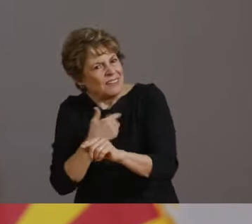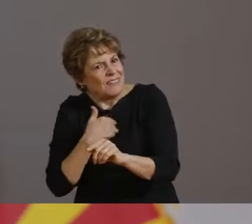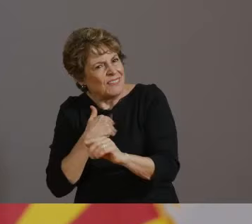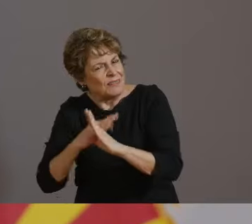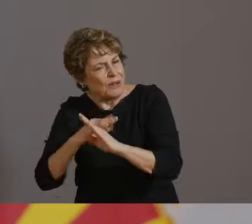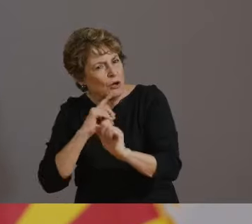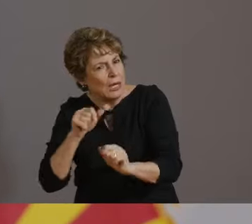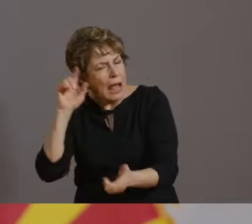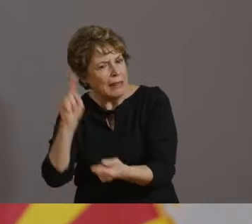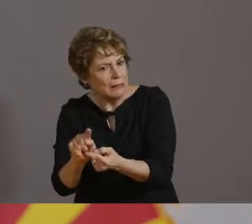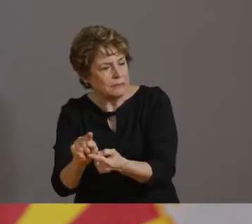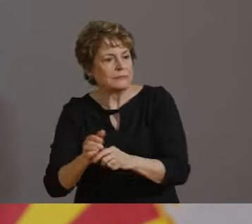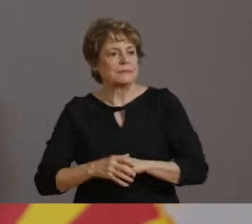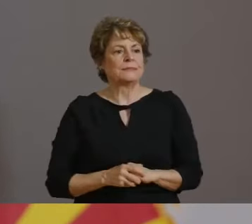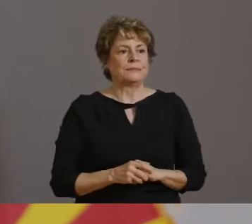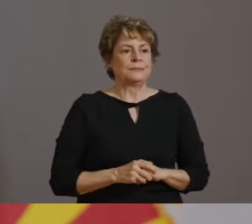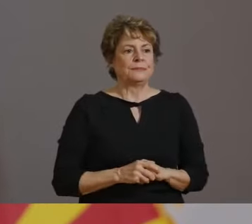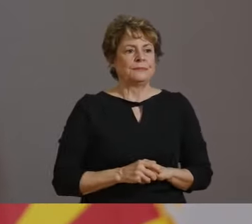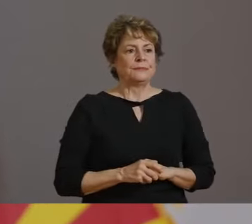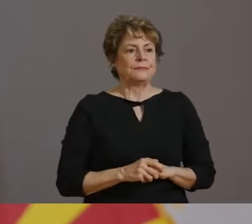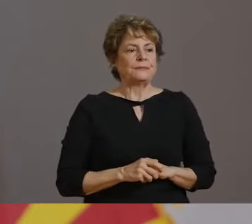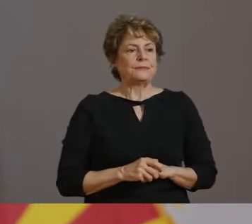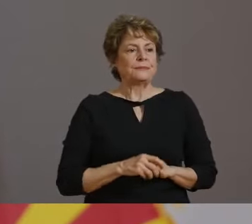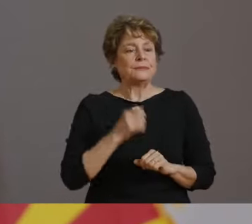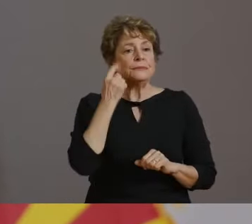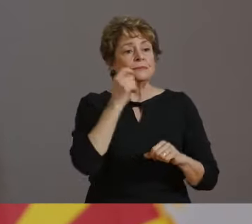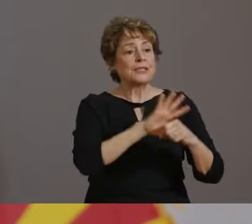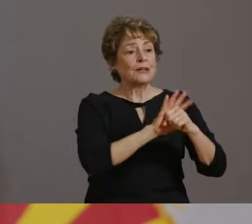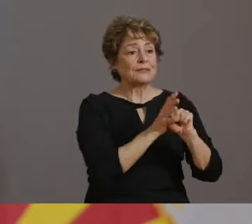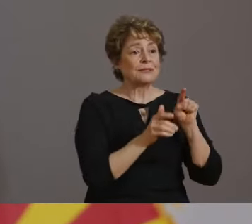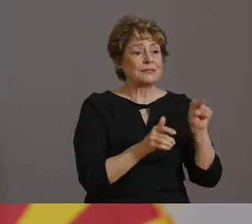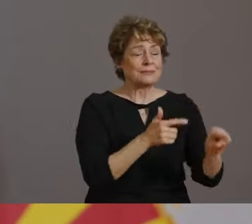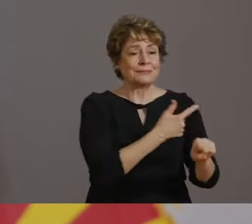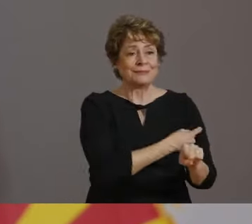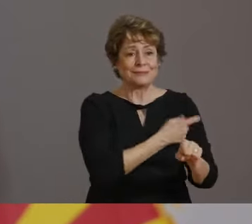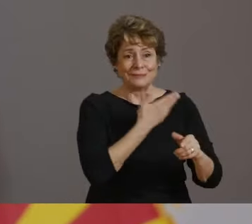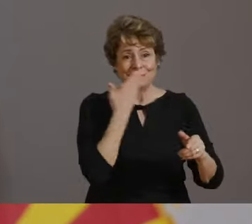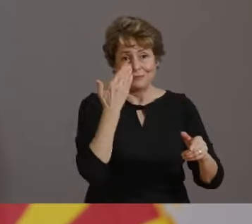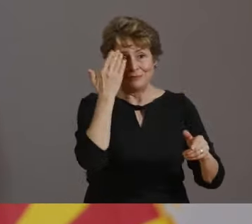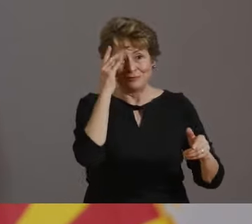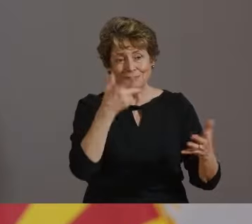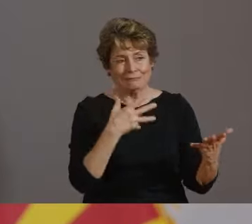AND WHILE THERE'S NO VACCINE FOR COVID-19 YET, WE DO HAVE A VACCINE FOR INFLUENZA, AND